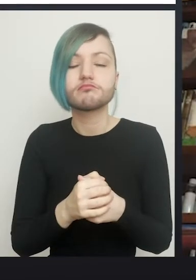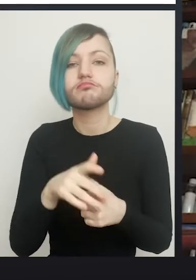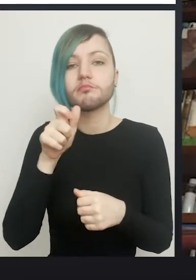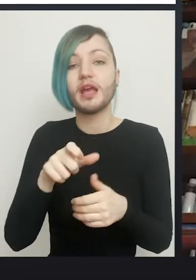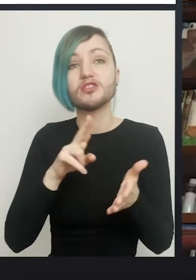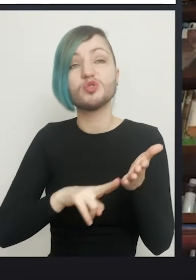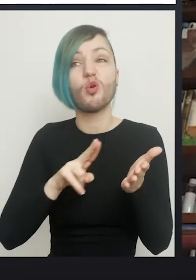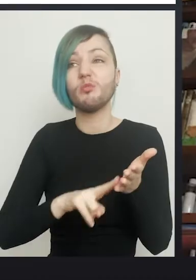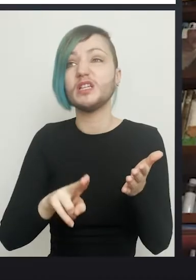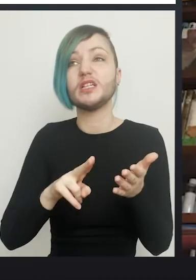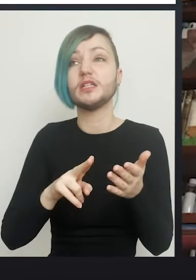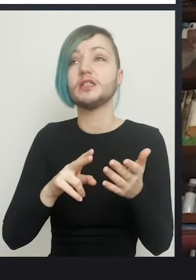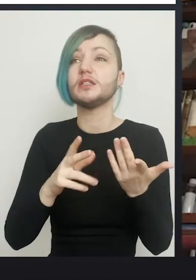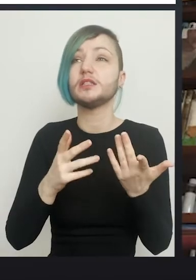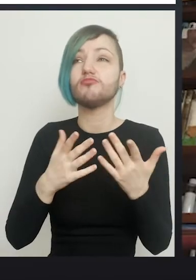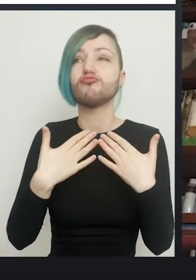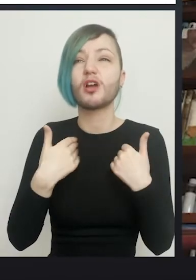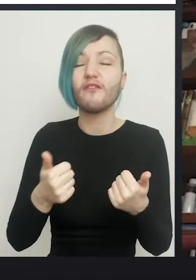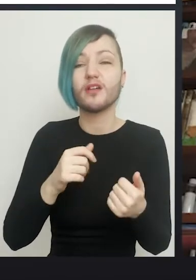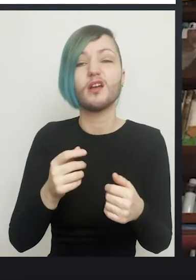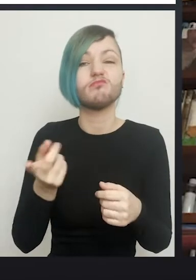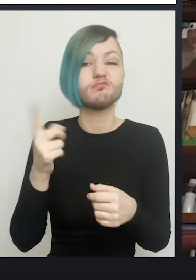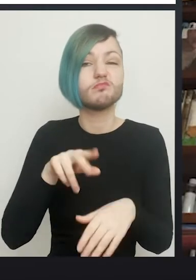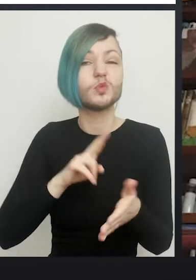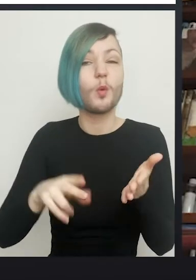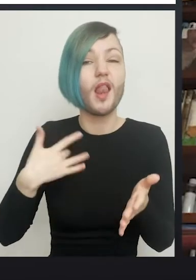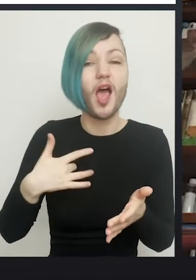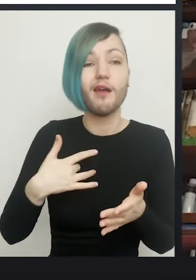doing their normal day to day life in a month to six weeks after this operation.